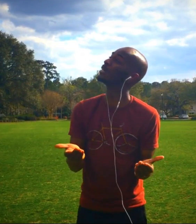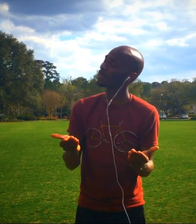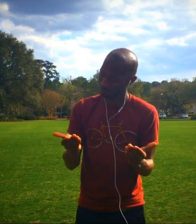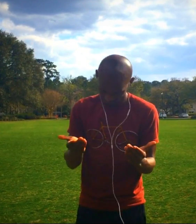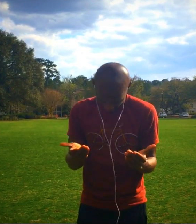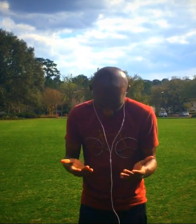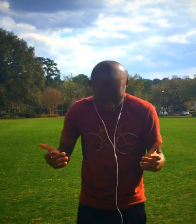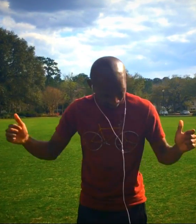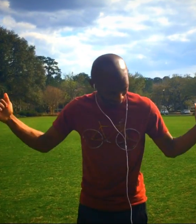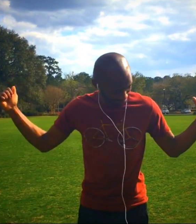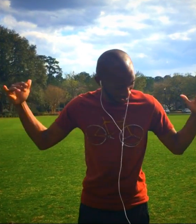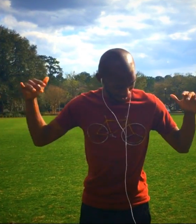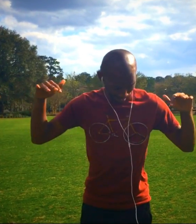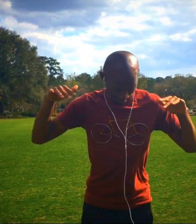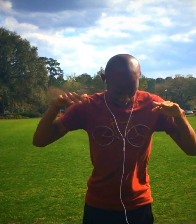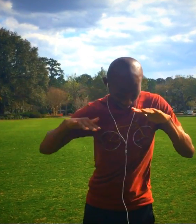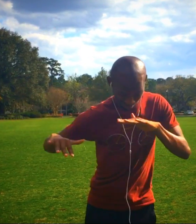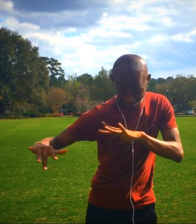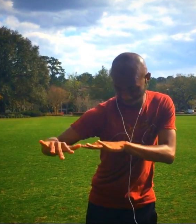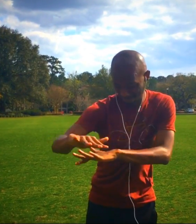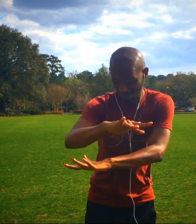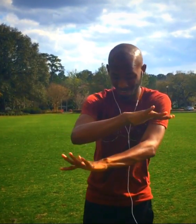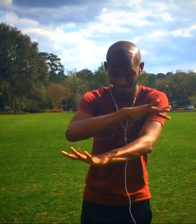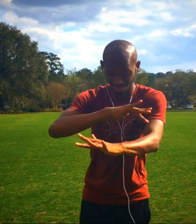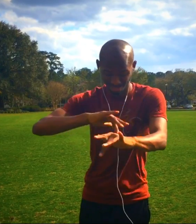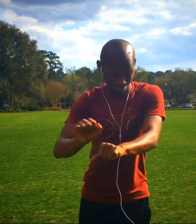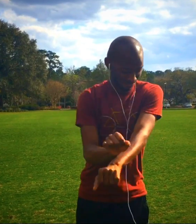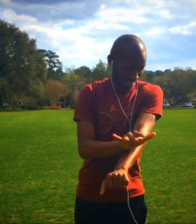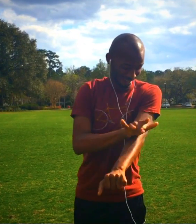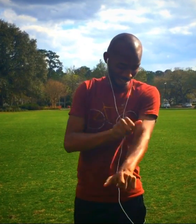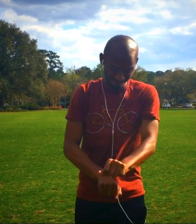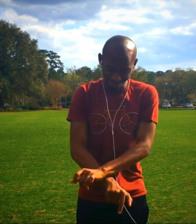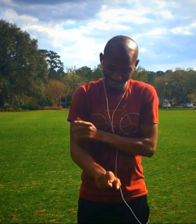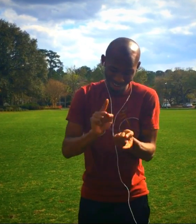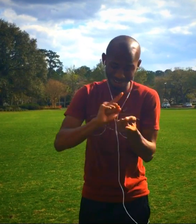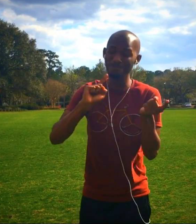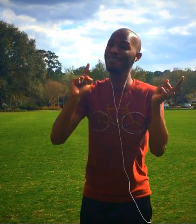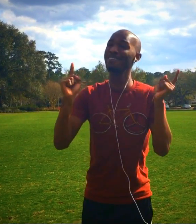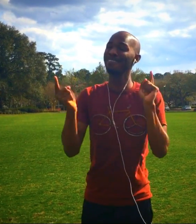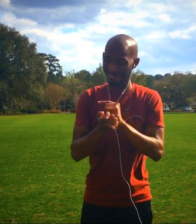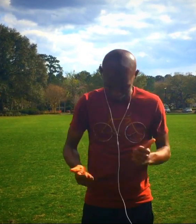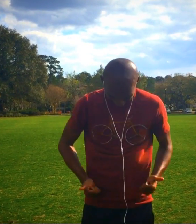Come flood this place and fill the atmosphere.